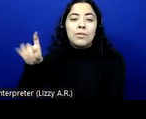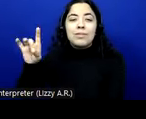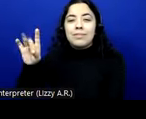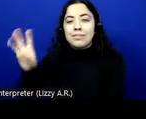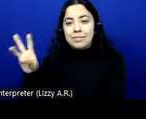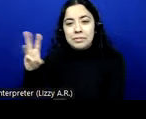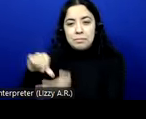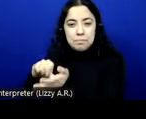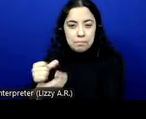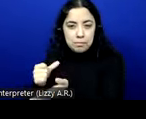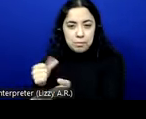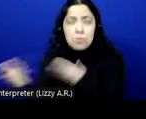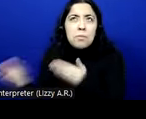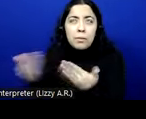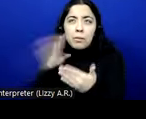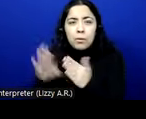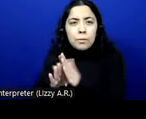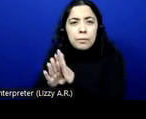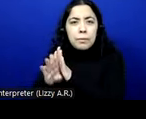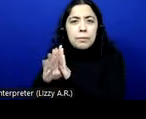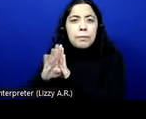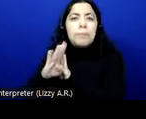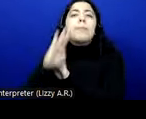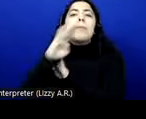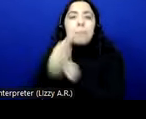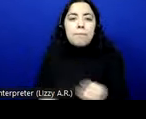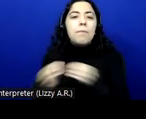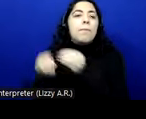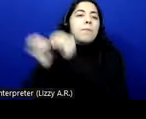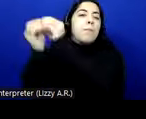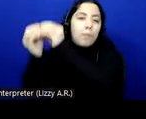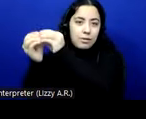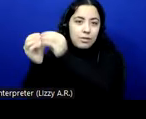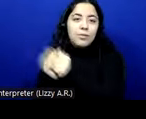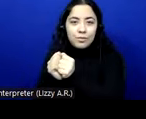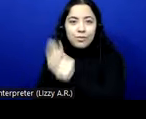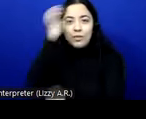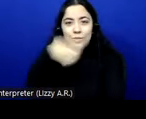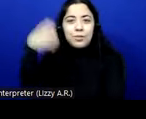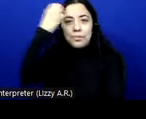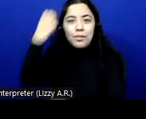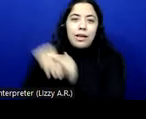probably will grow in the next version when we deal with European Accessibility Act, so probably